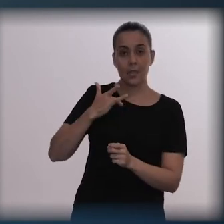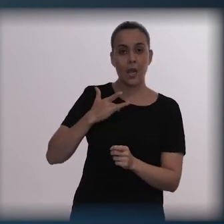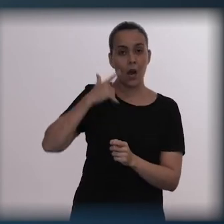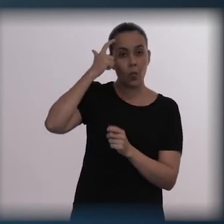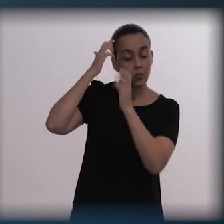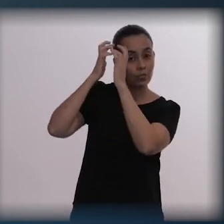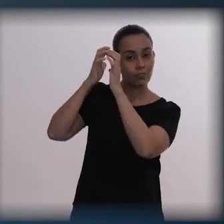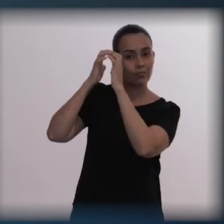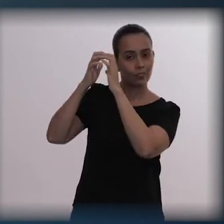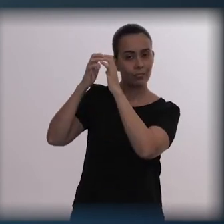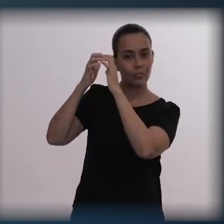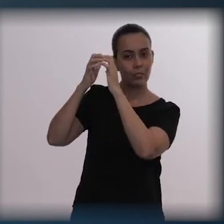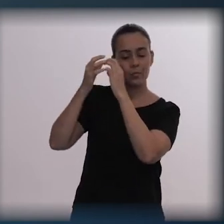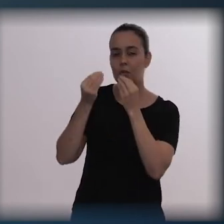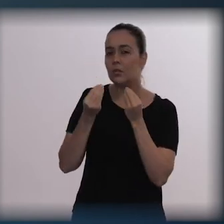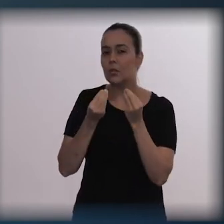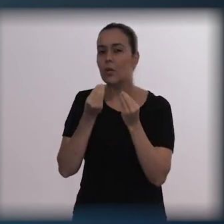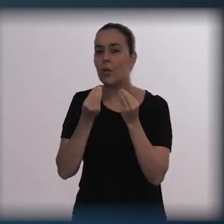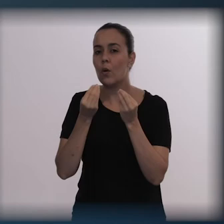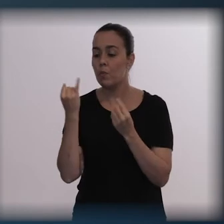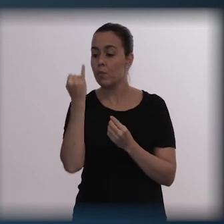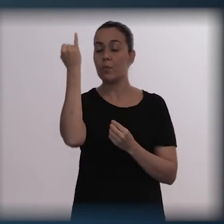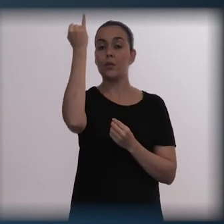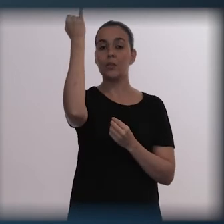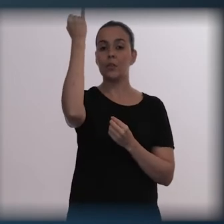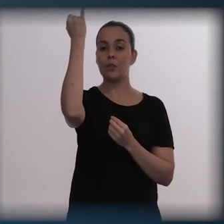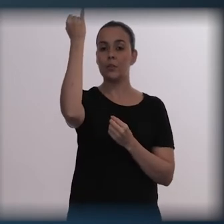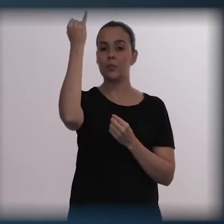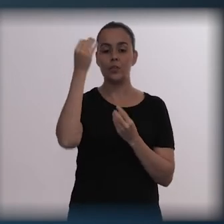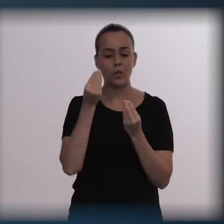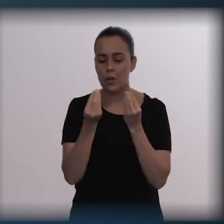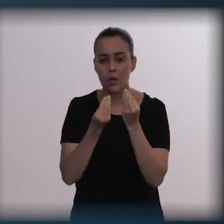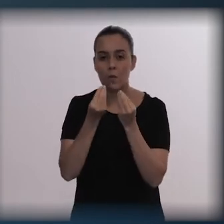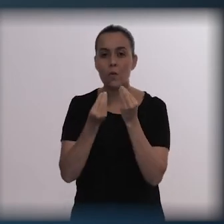in the way society today sees mental health,